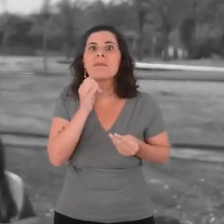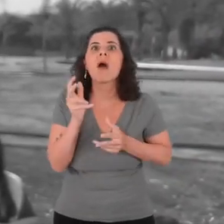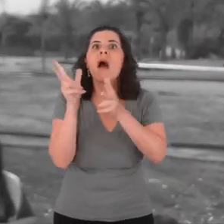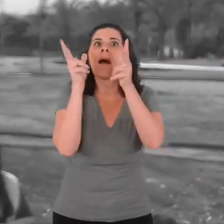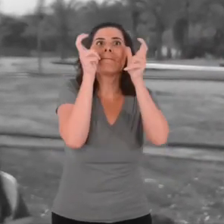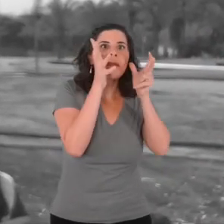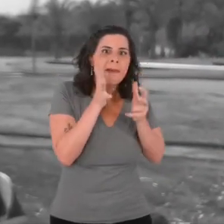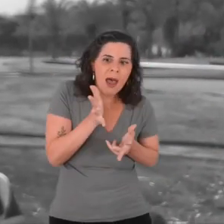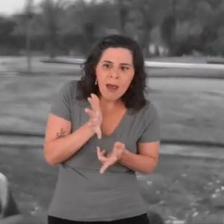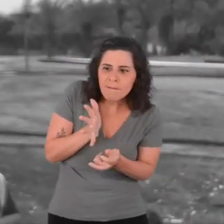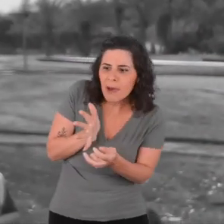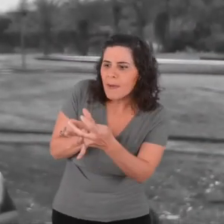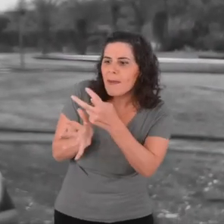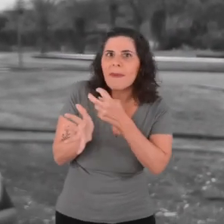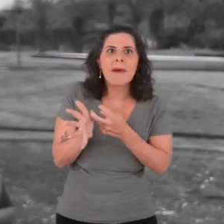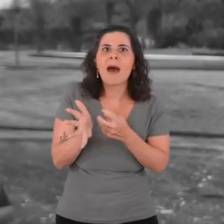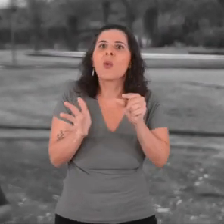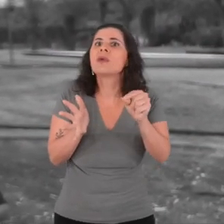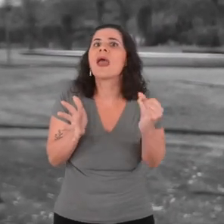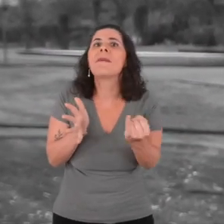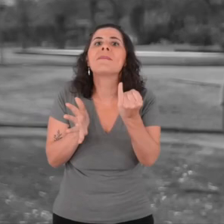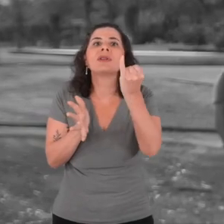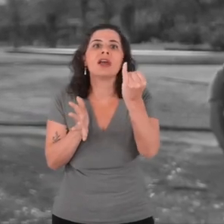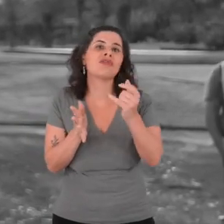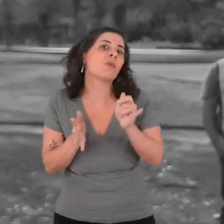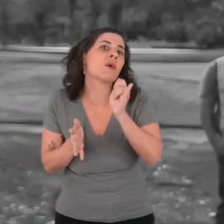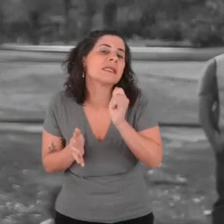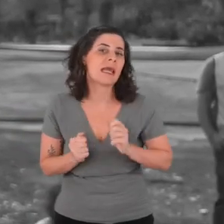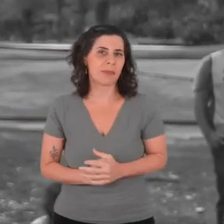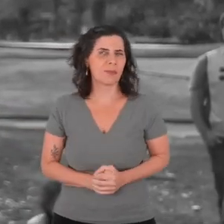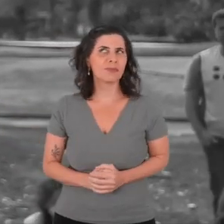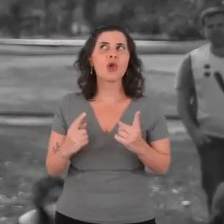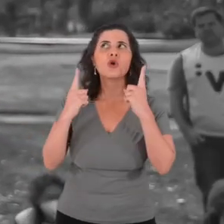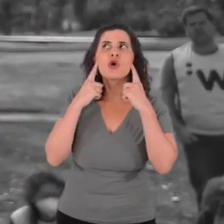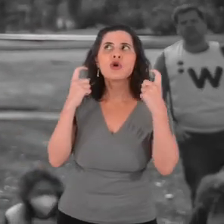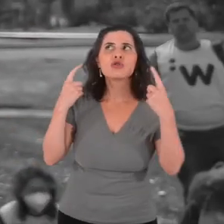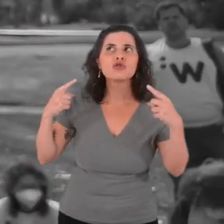those relevant to you as the sound, the smells,